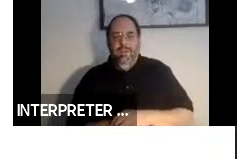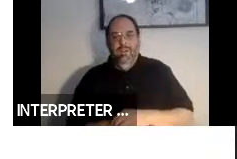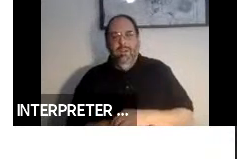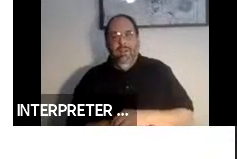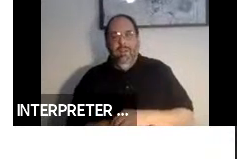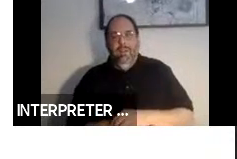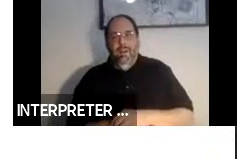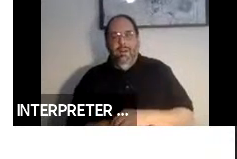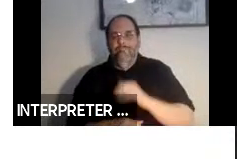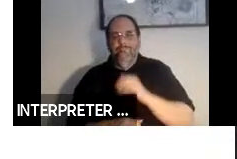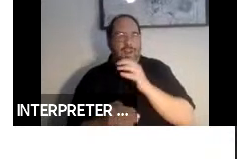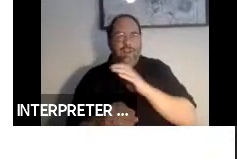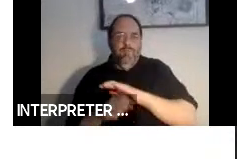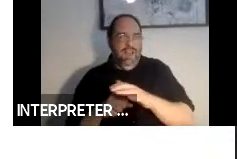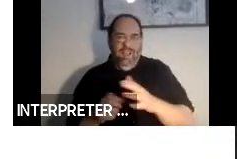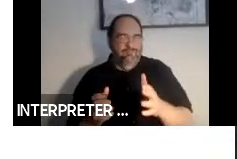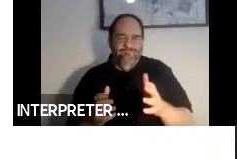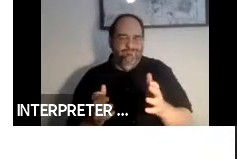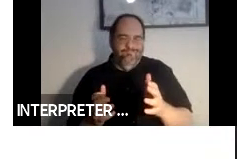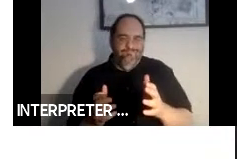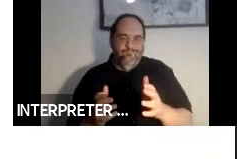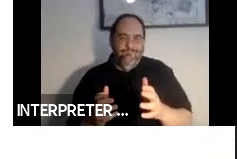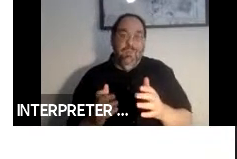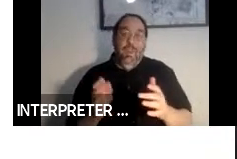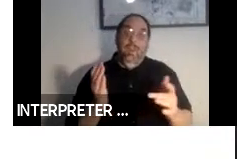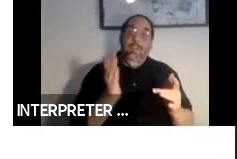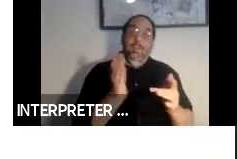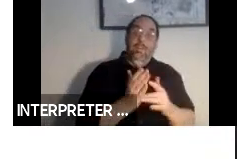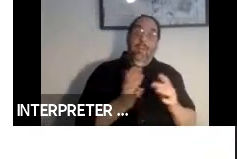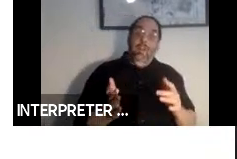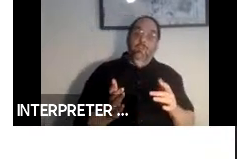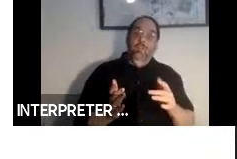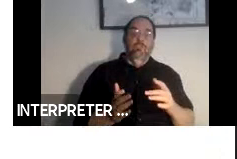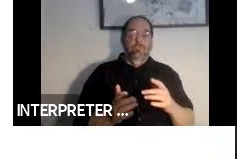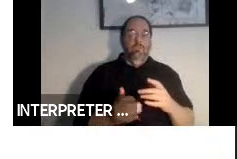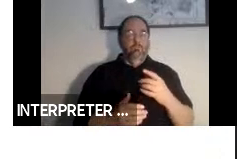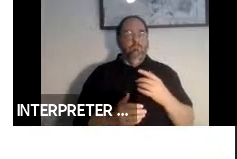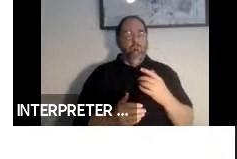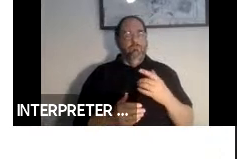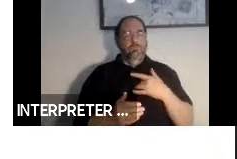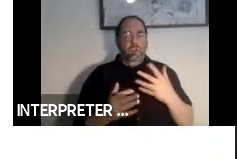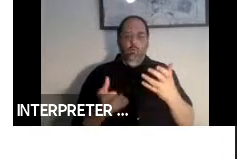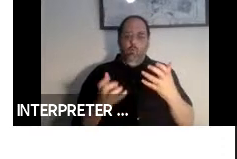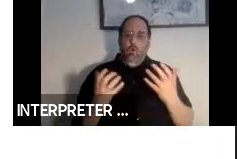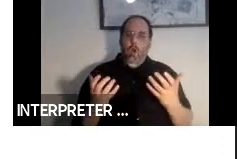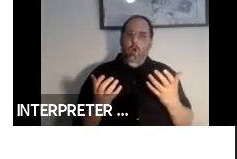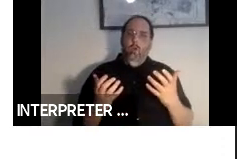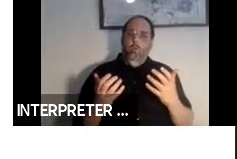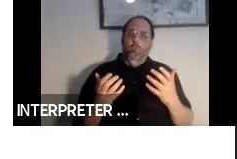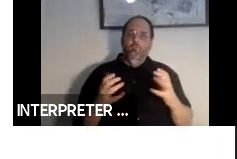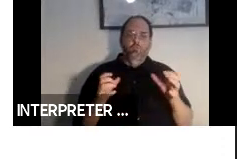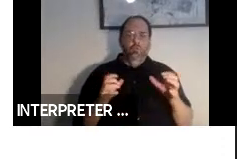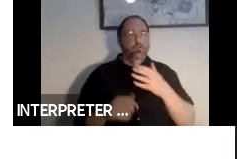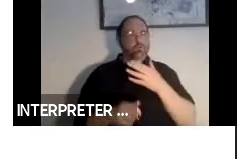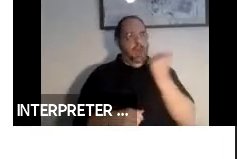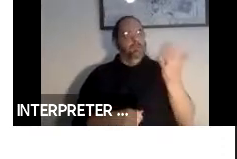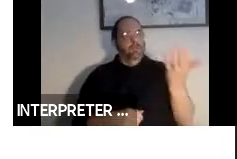incomplete most likely. Technologists, web software developers in general like to do things